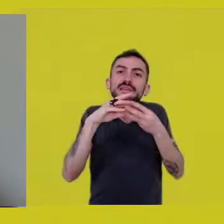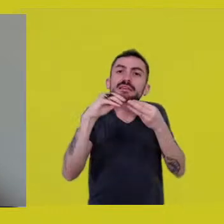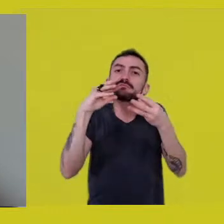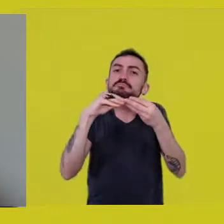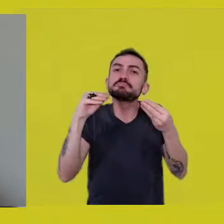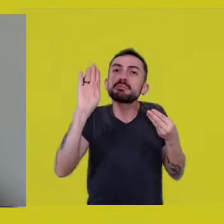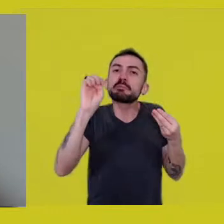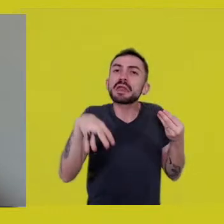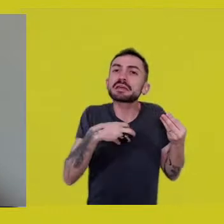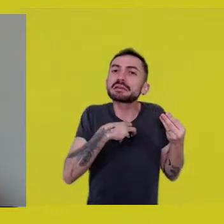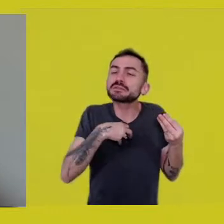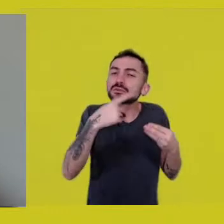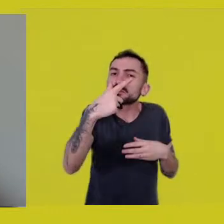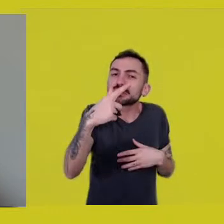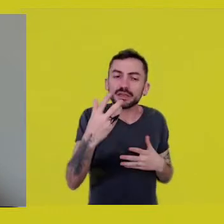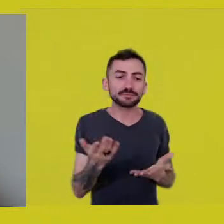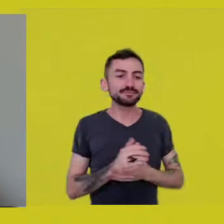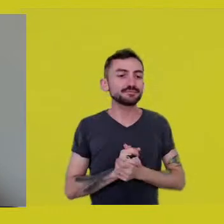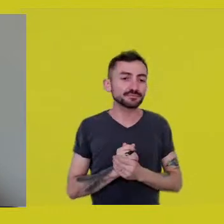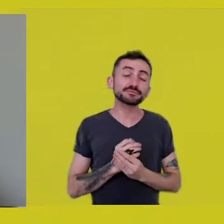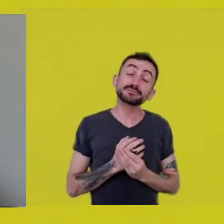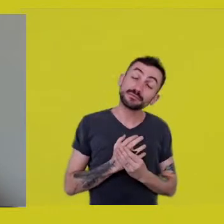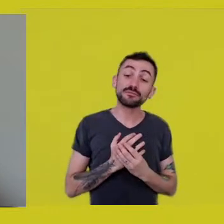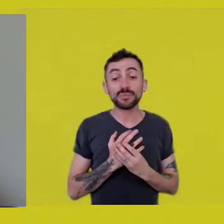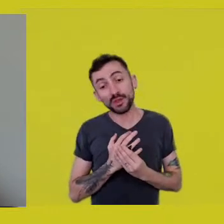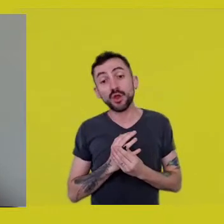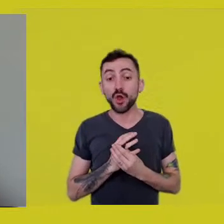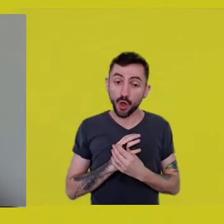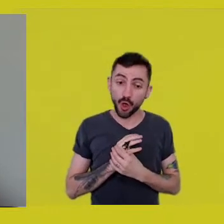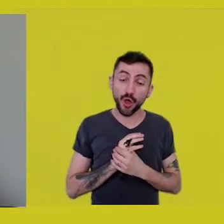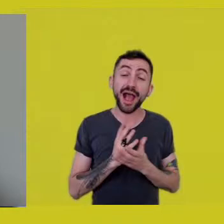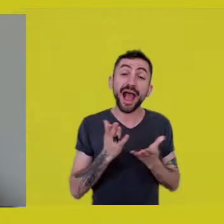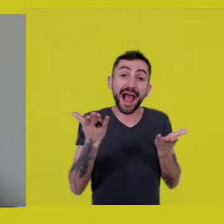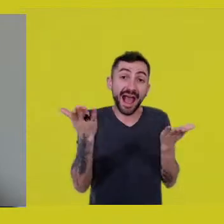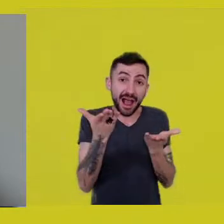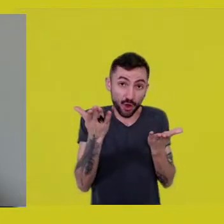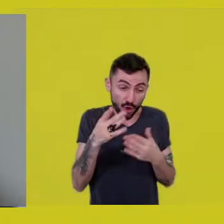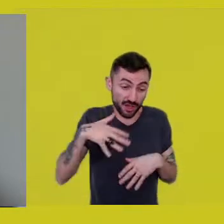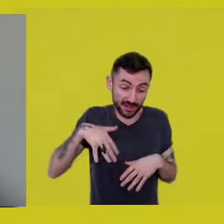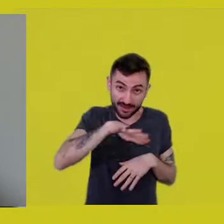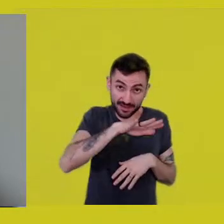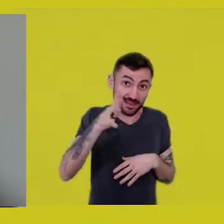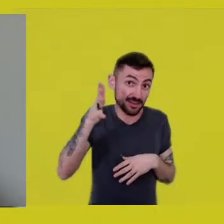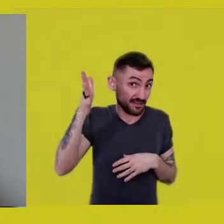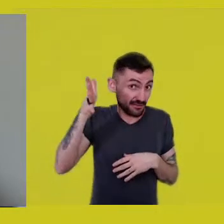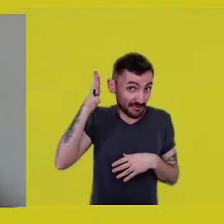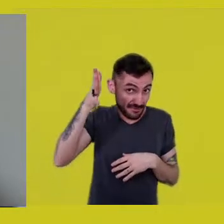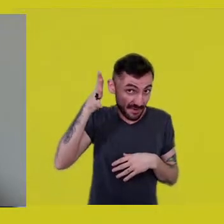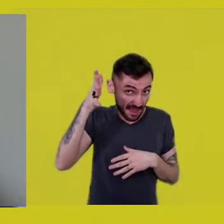For the purposes of this speech as it was quoted,